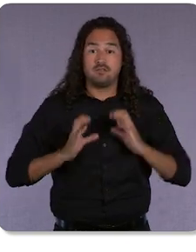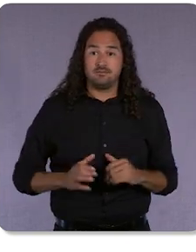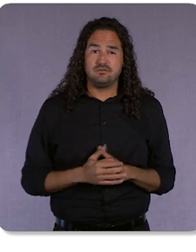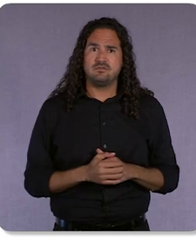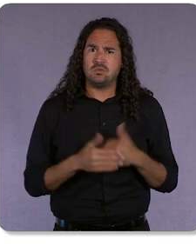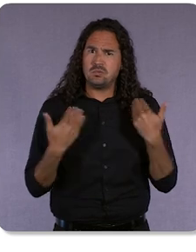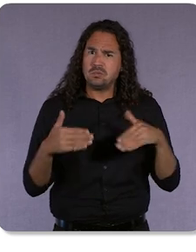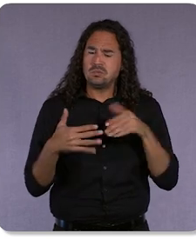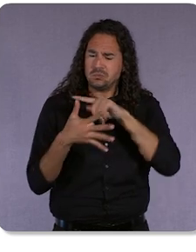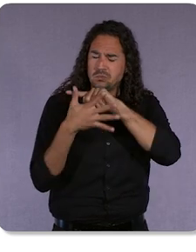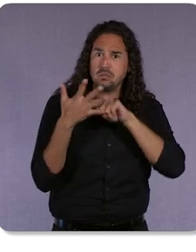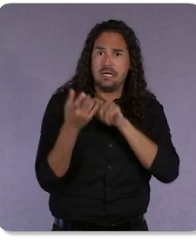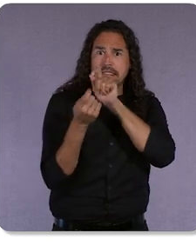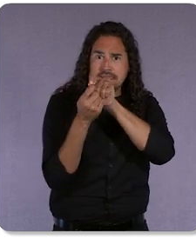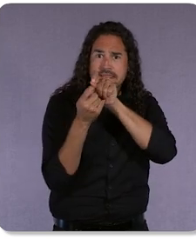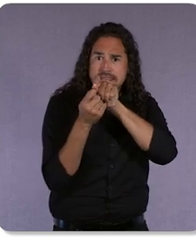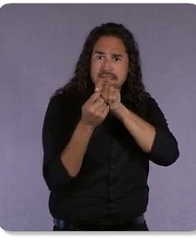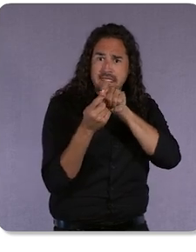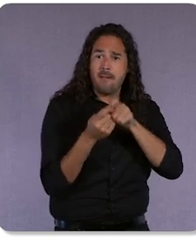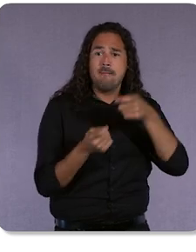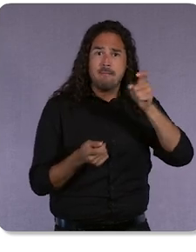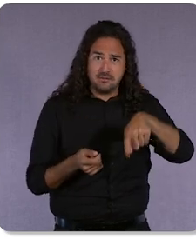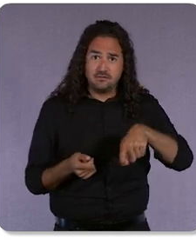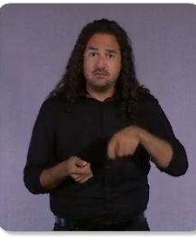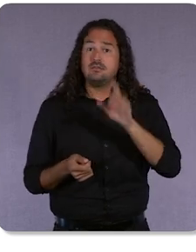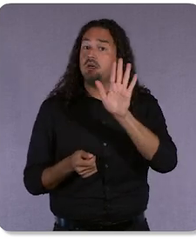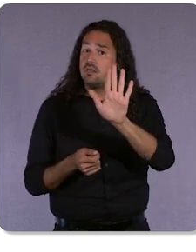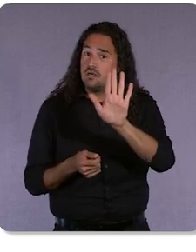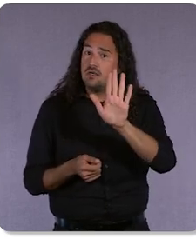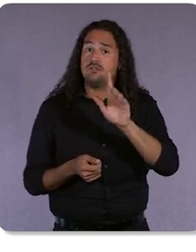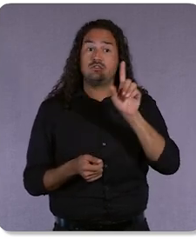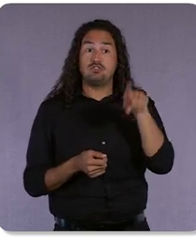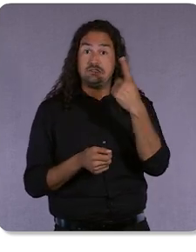And it’s not just about in the moment either. Users’ needs evolve